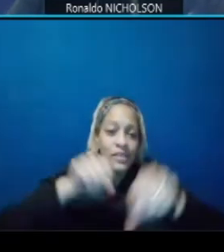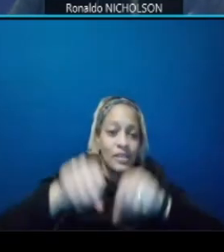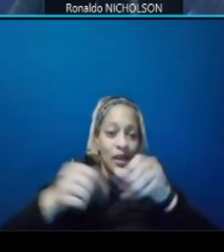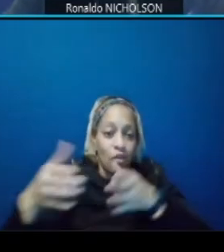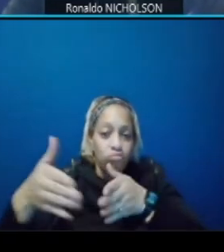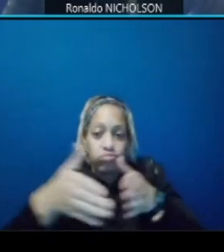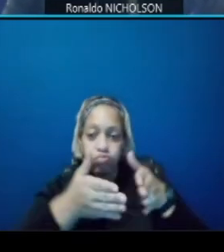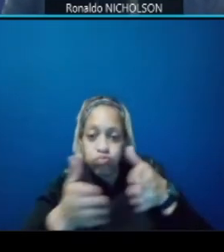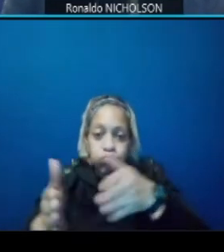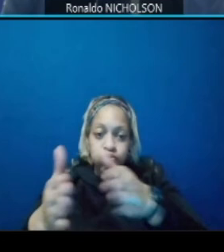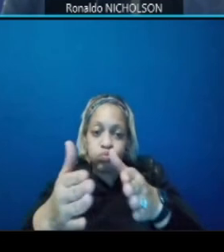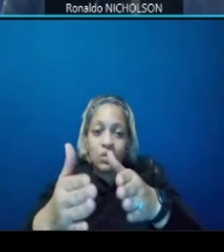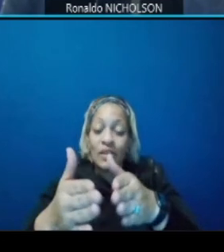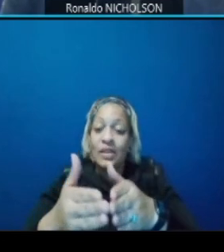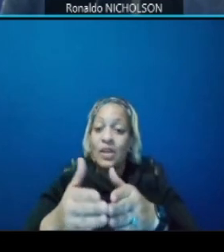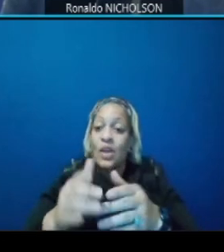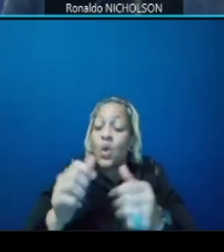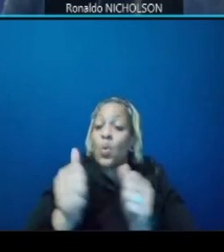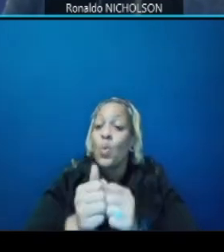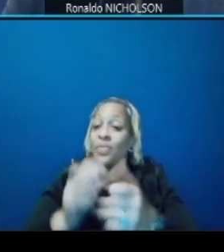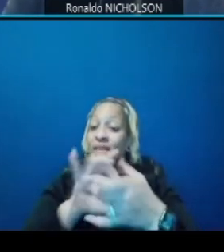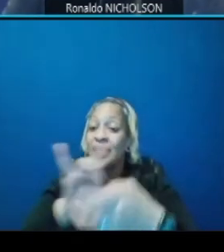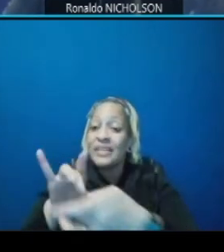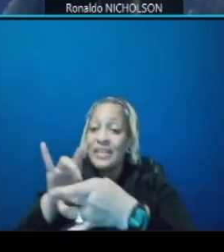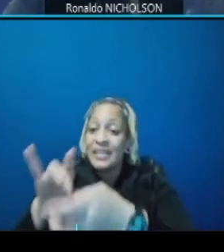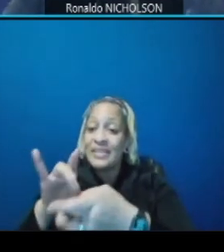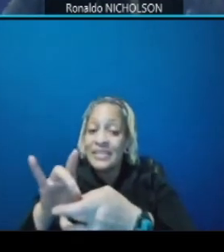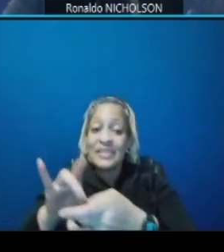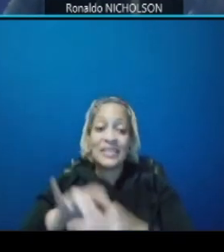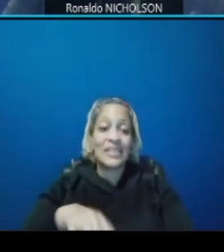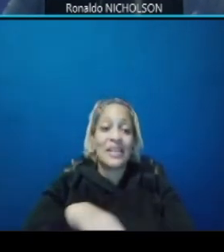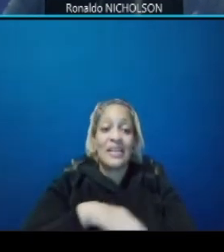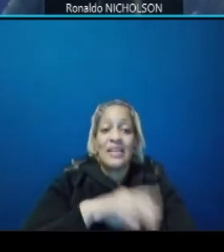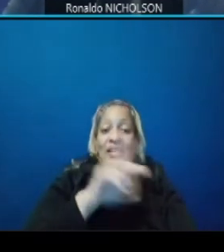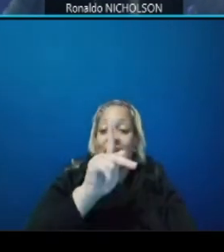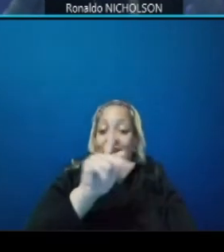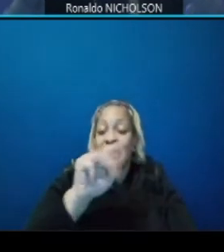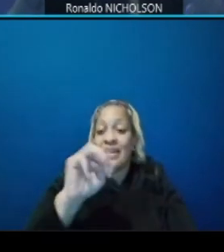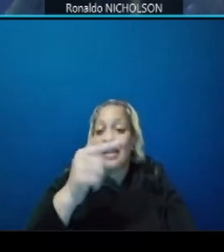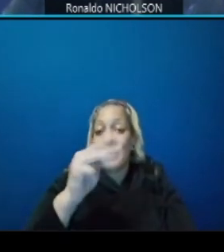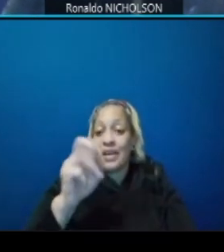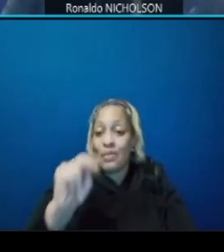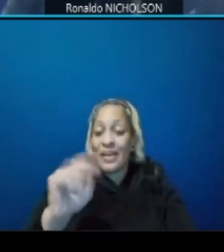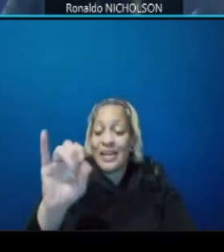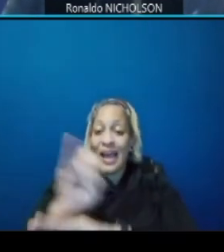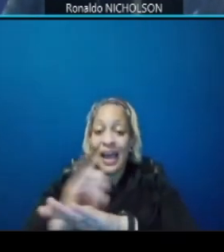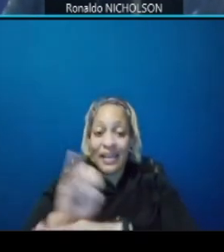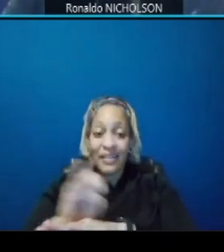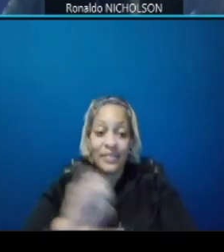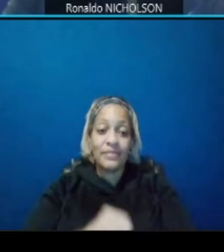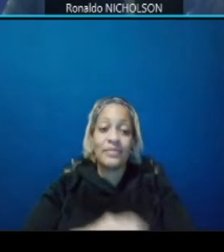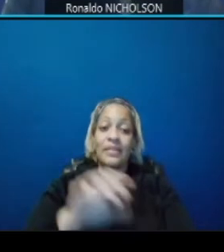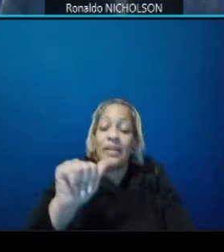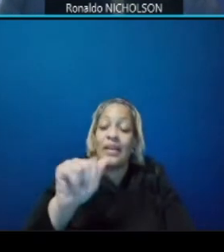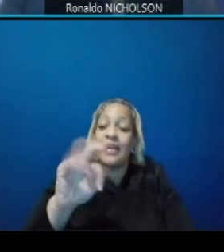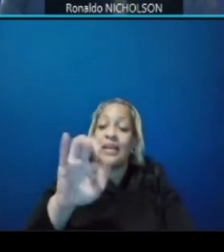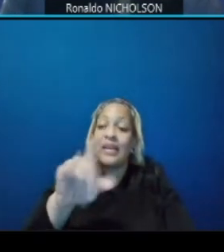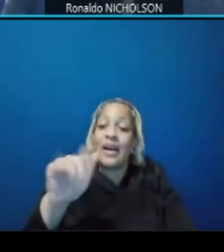with connections to kingman island and across the river right trail and the fields at rfk